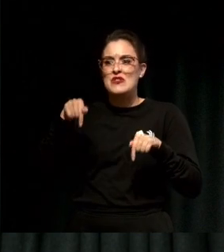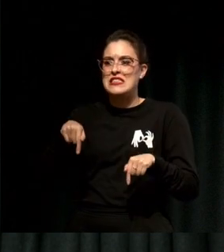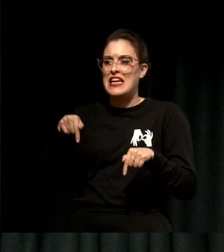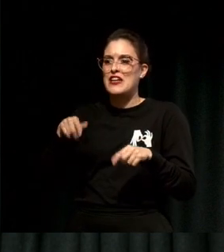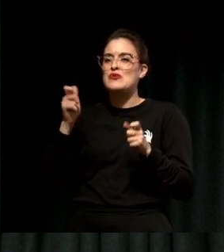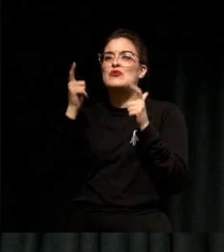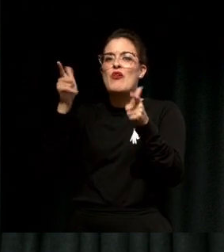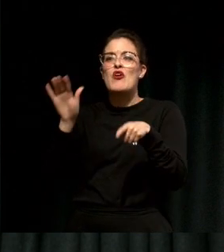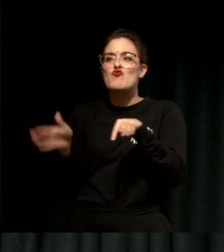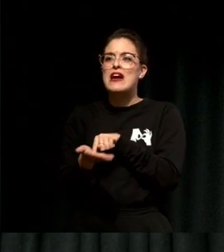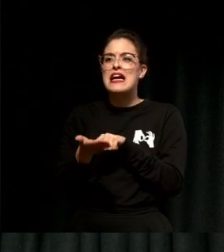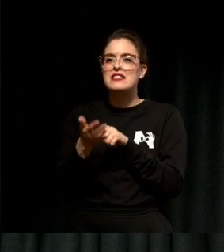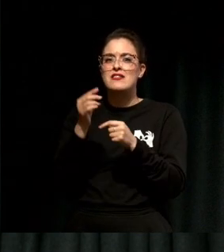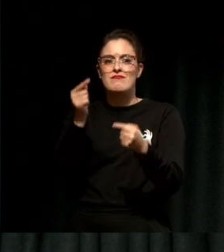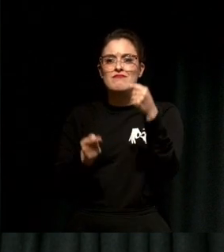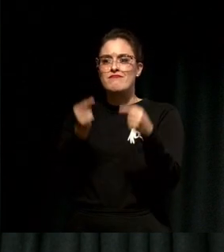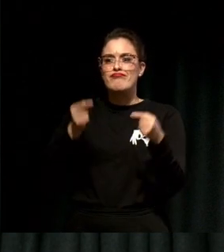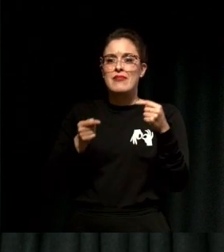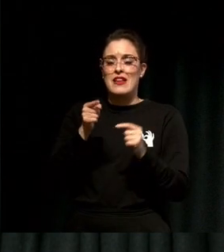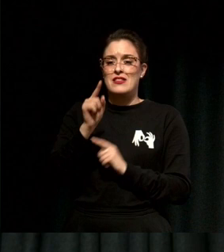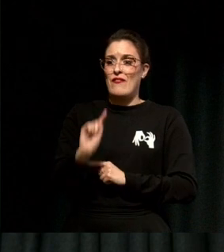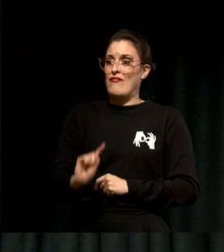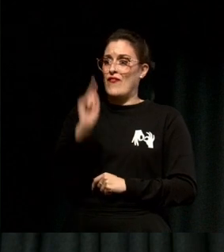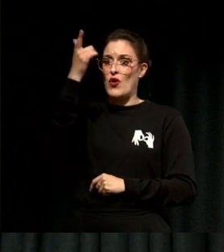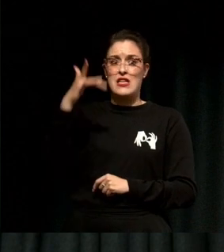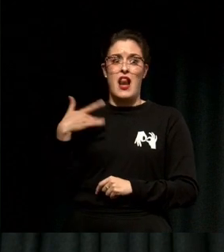believe it that was the first sporting live sporting event she's ever been to in her life,